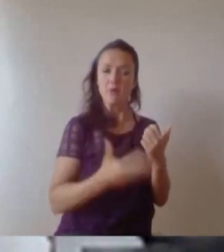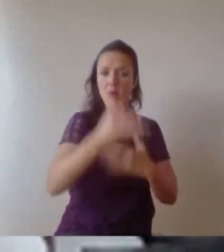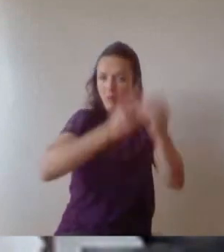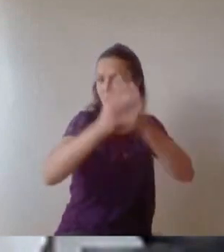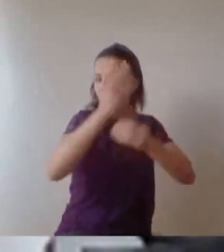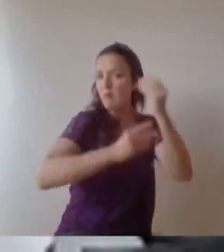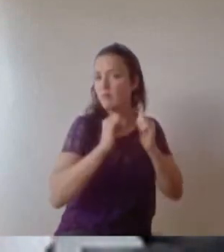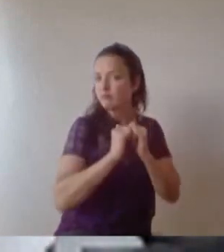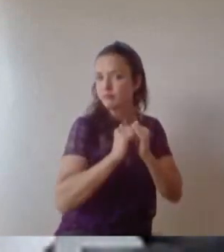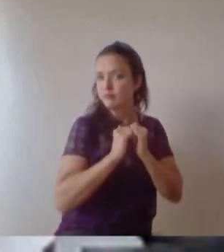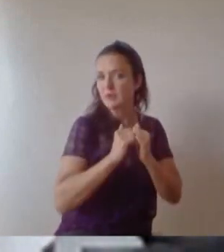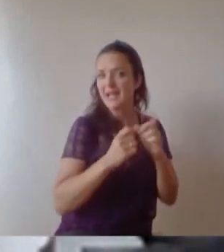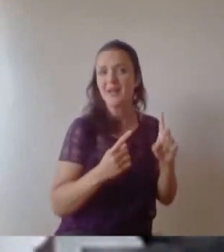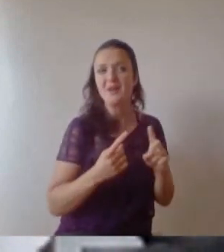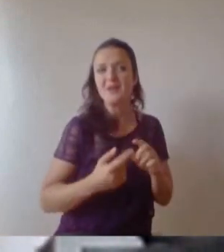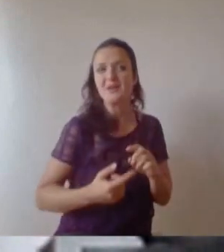students, if any of my old Professors are on here they know